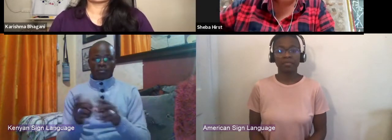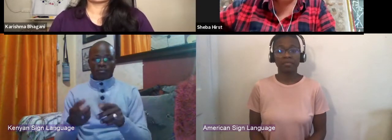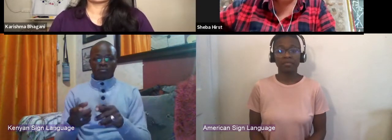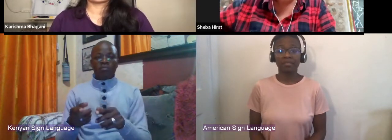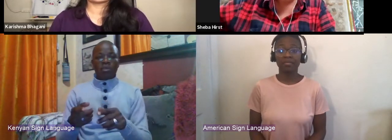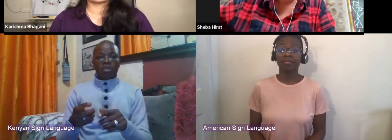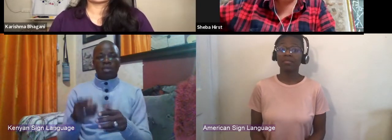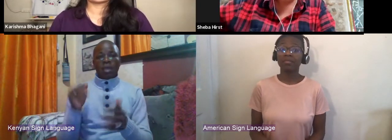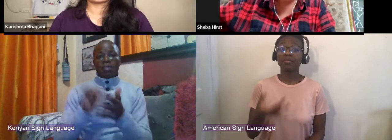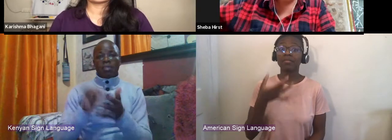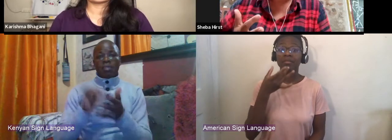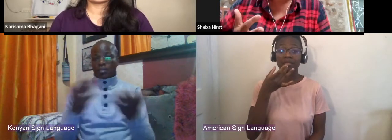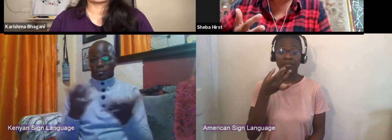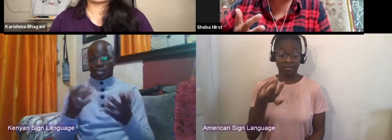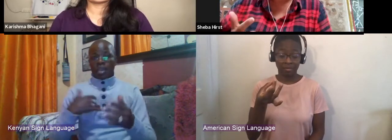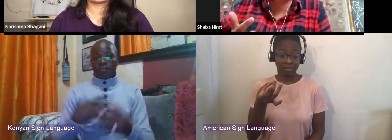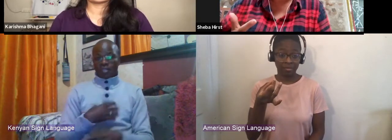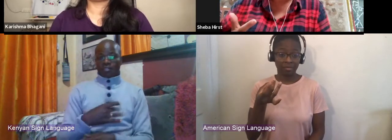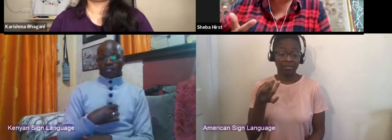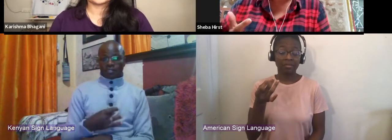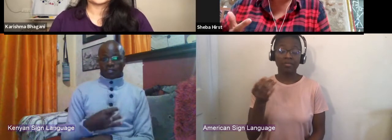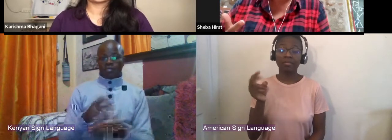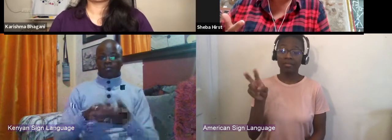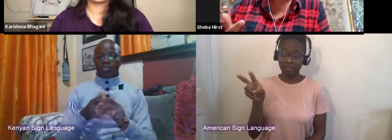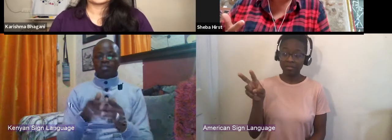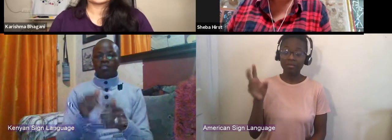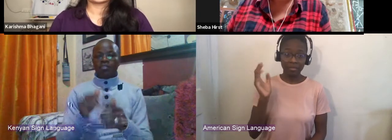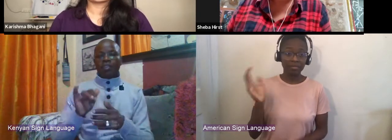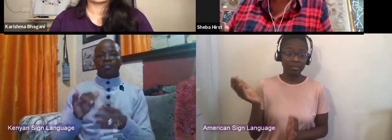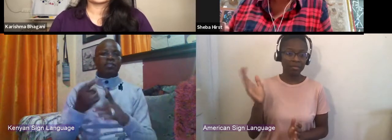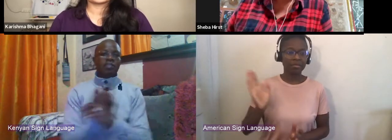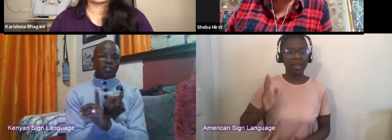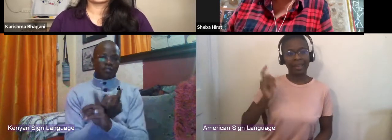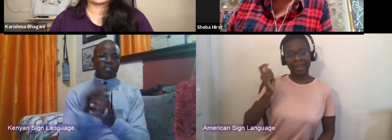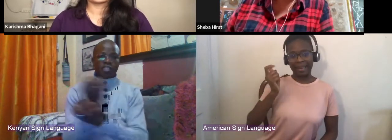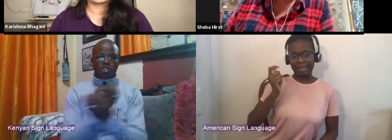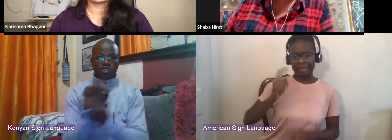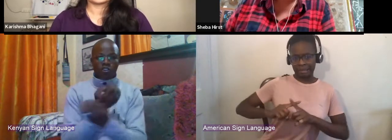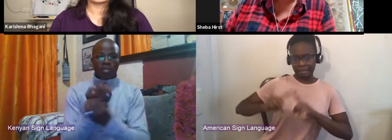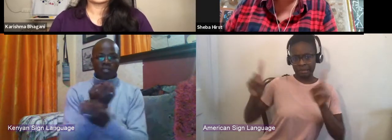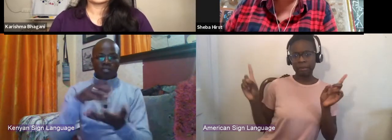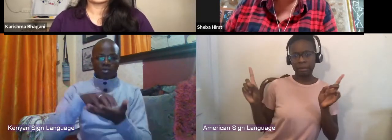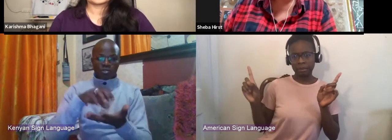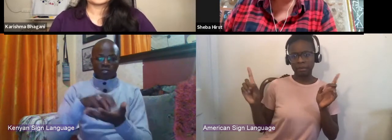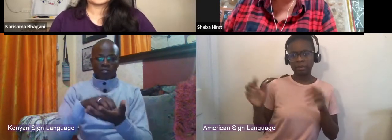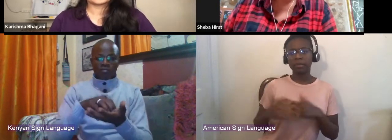Of course, we live in a very different economic context. So that already becomes something that